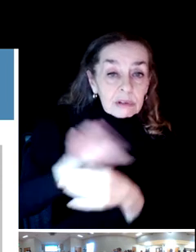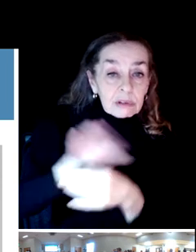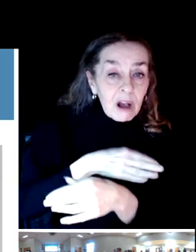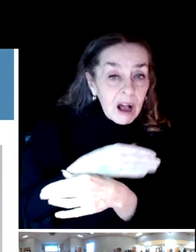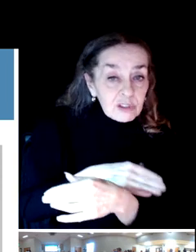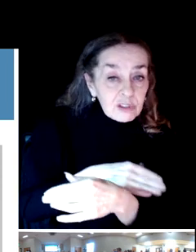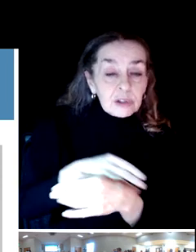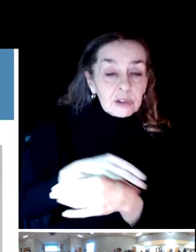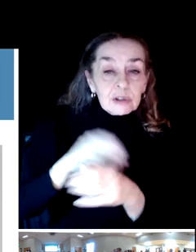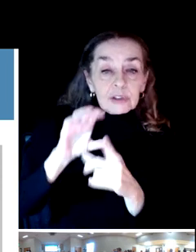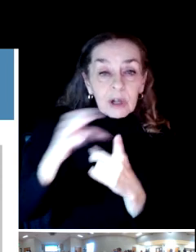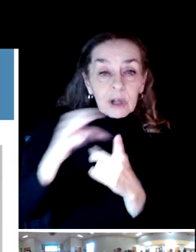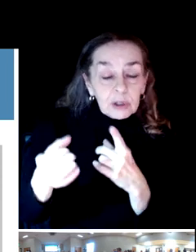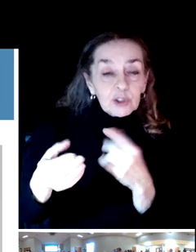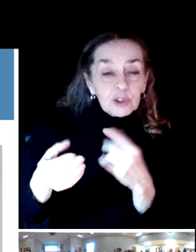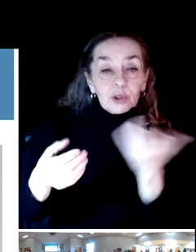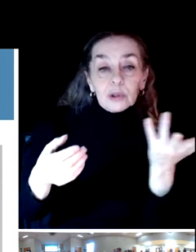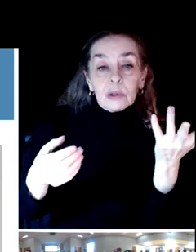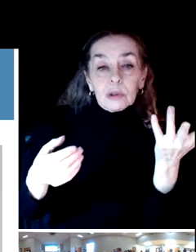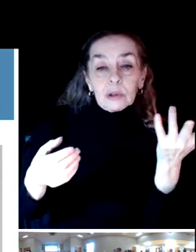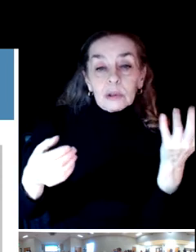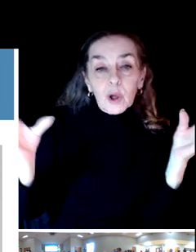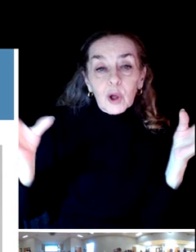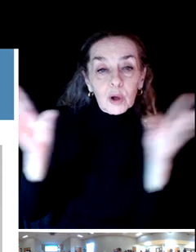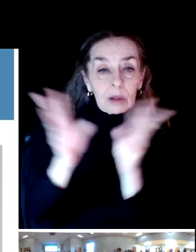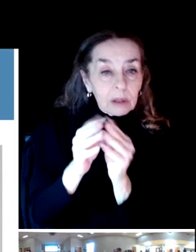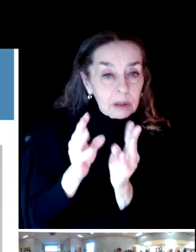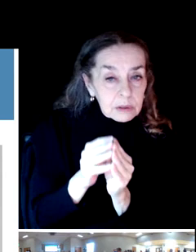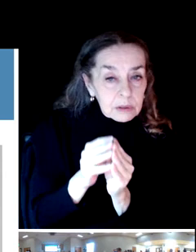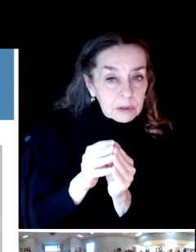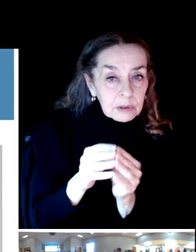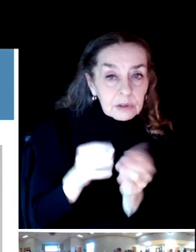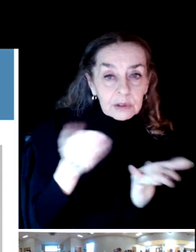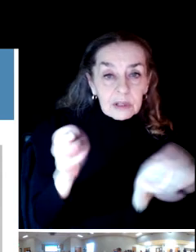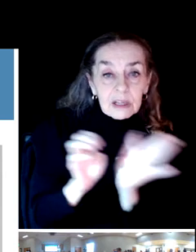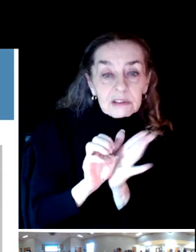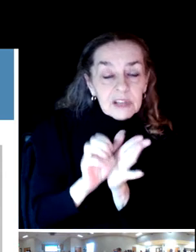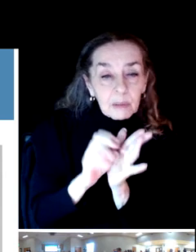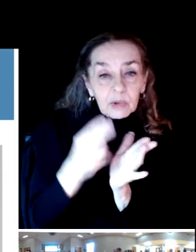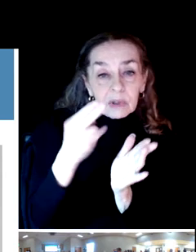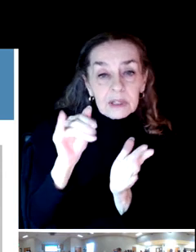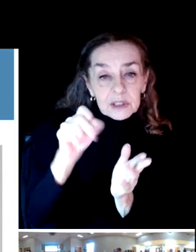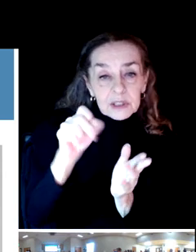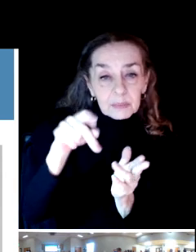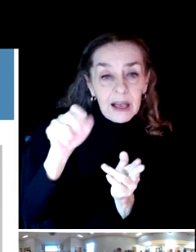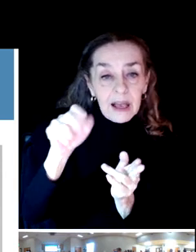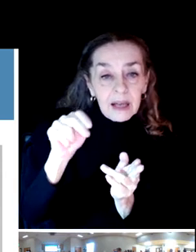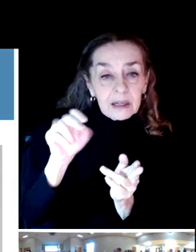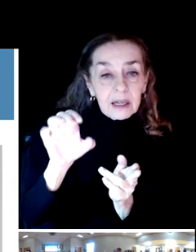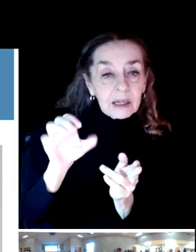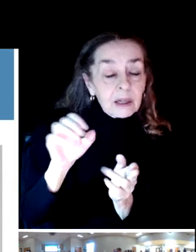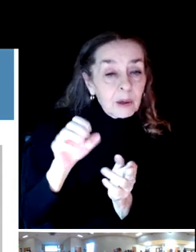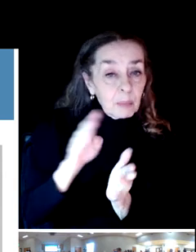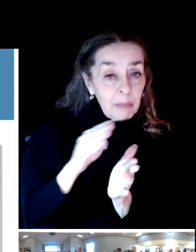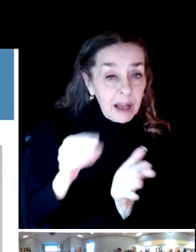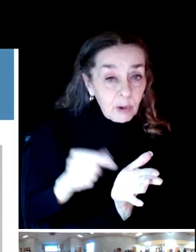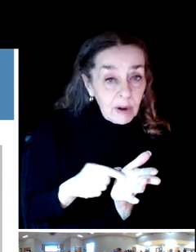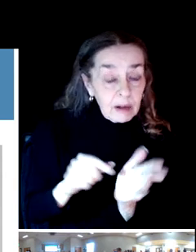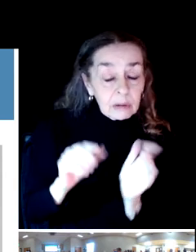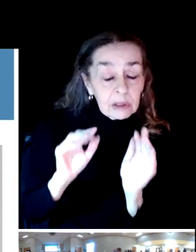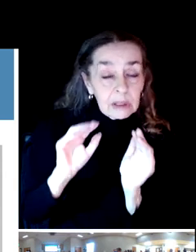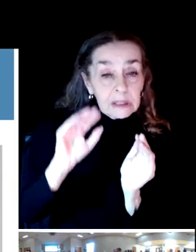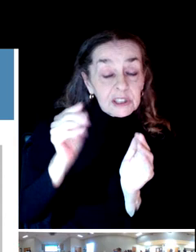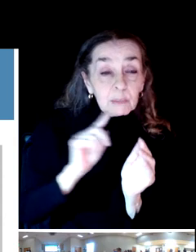So individuals that may be of Hispanic background seemed very interested in having events that